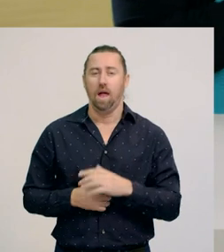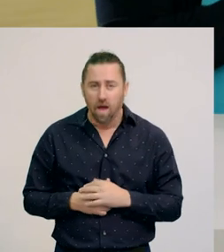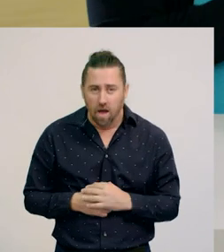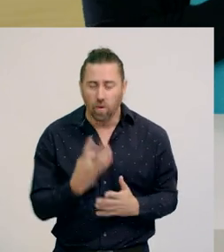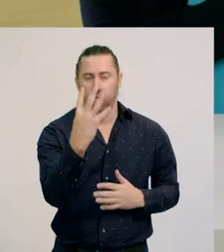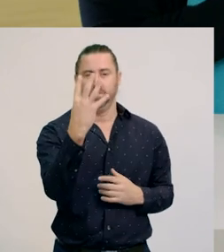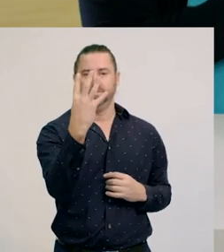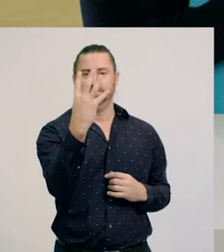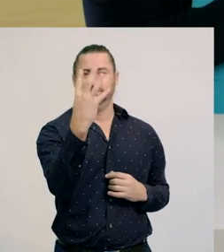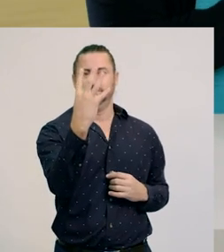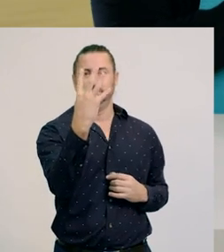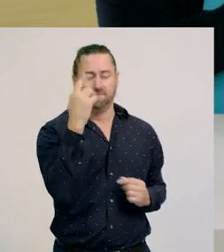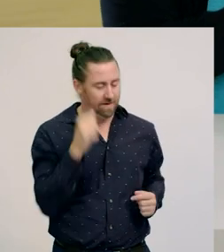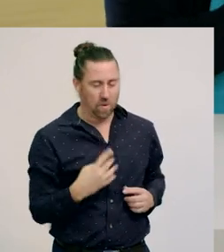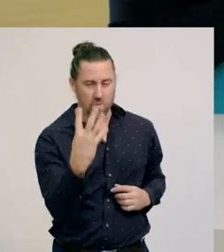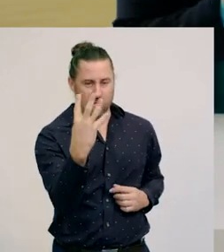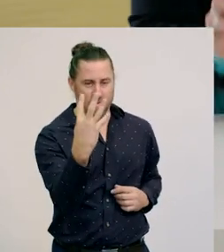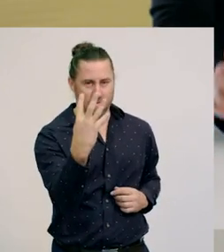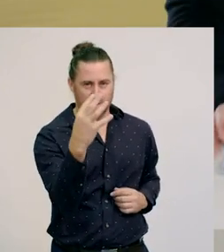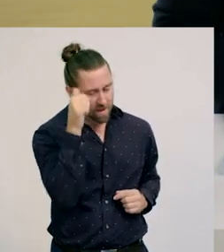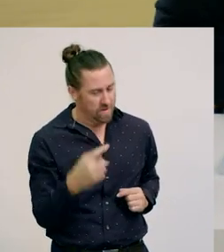Four – I see four blocks.